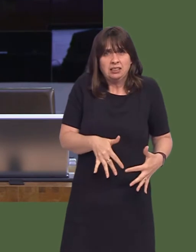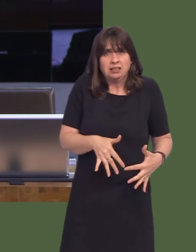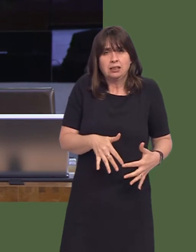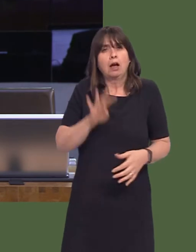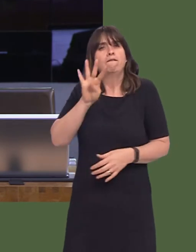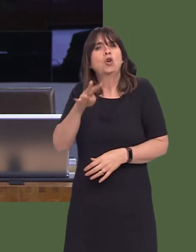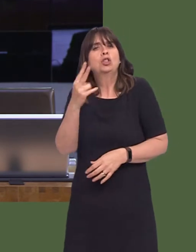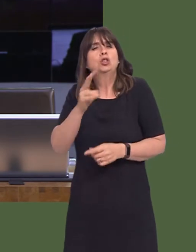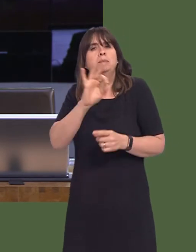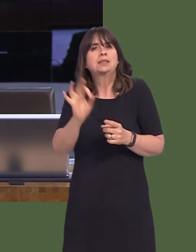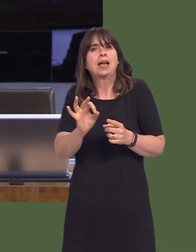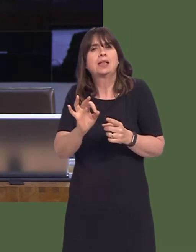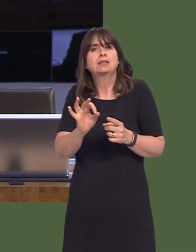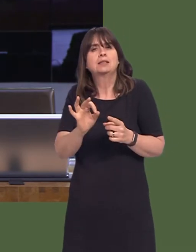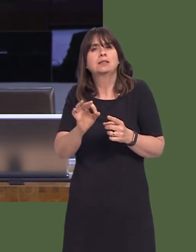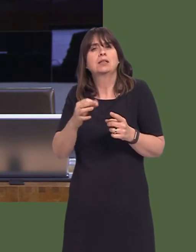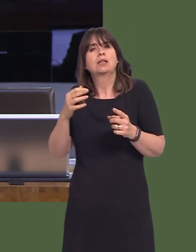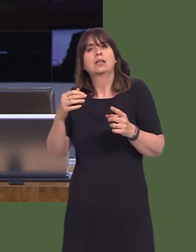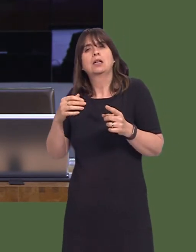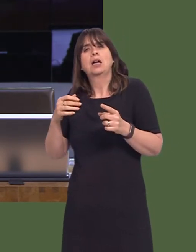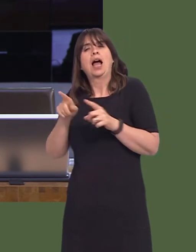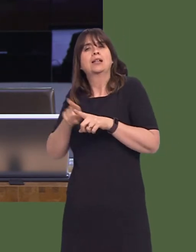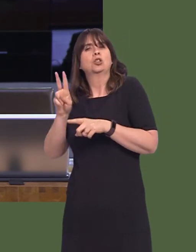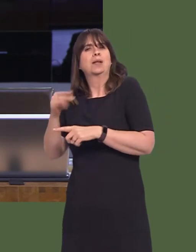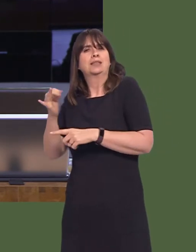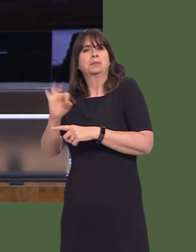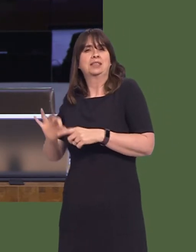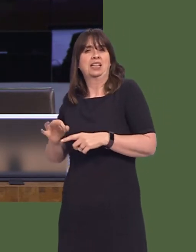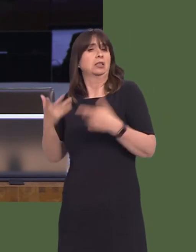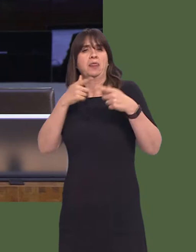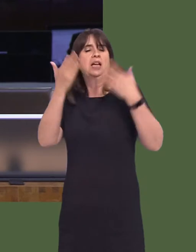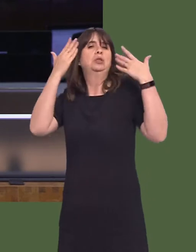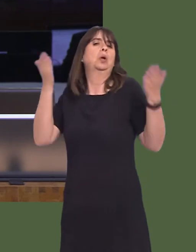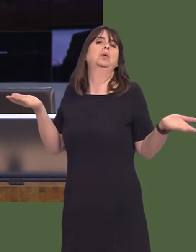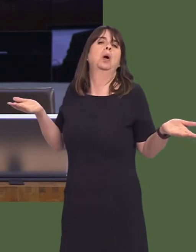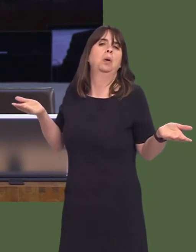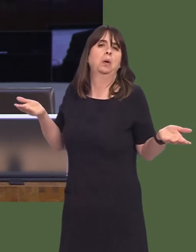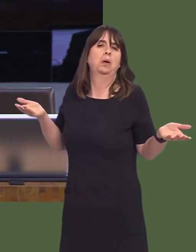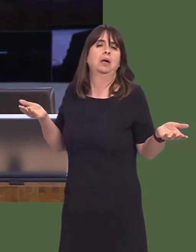42 per cent, and 26 per cent don't know. Does the First Minister think it right that we